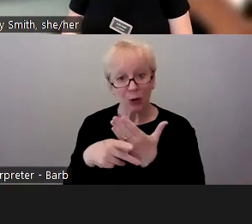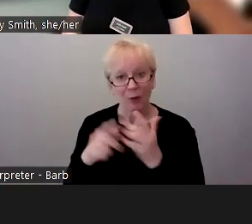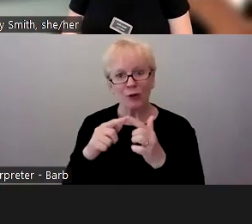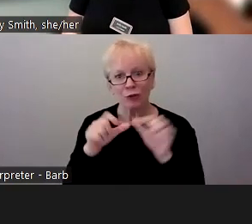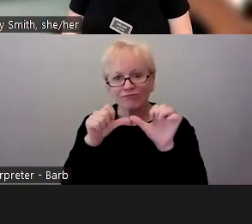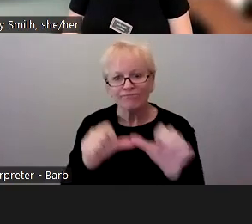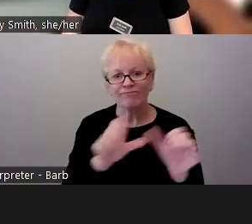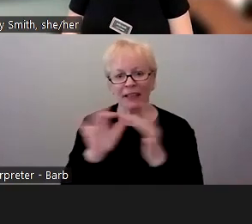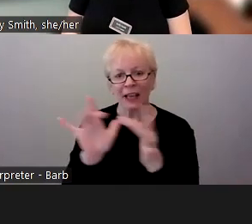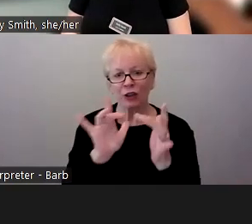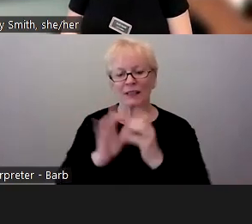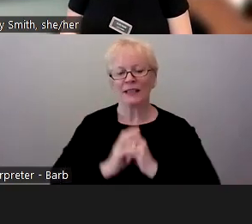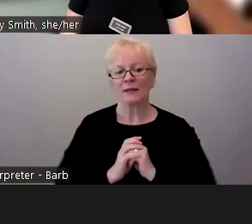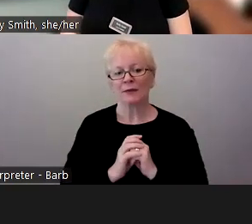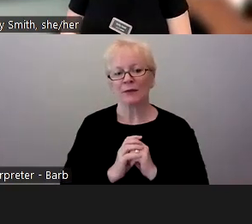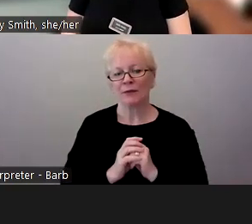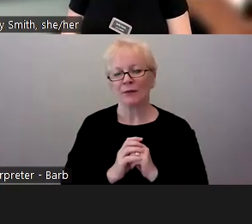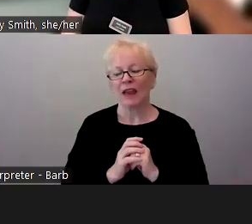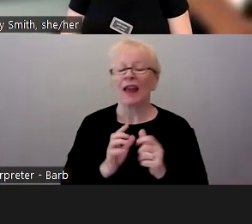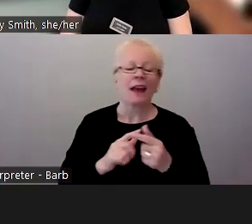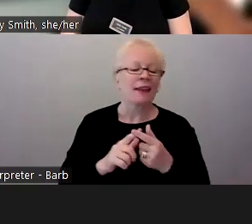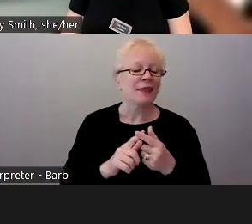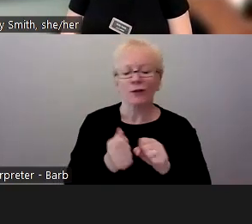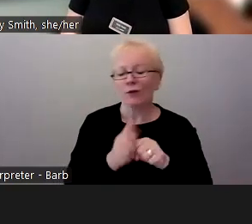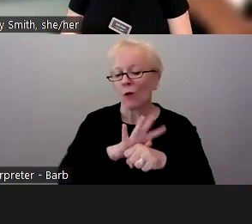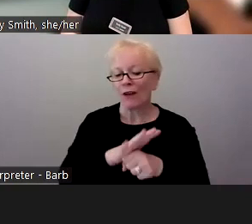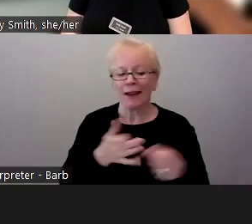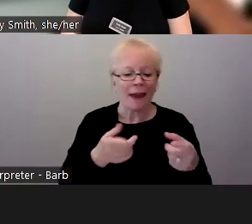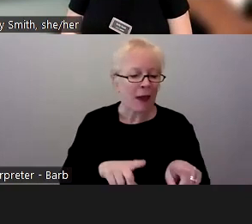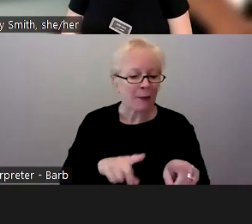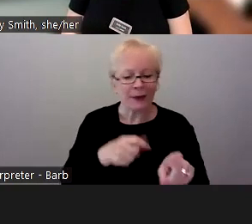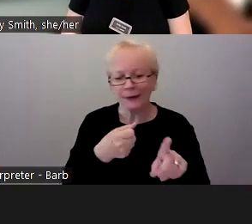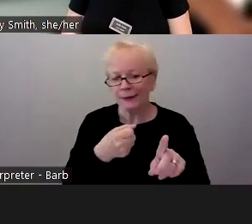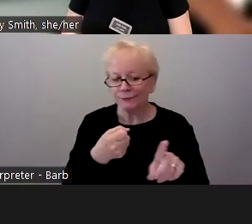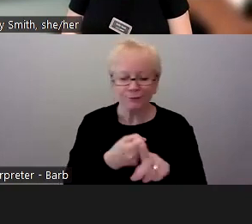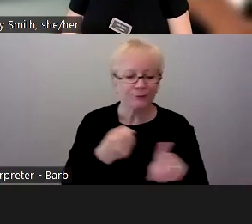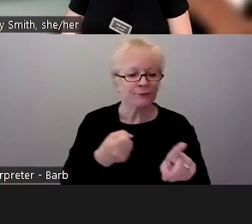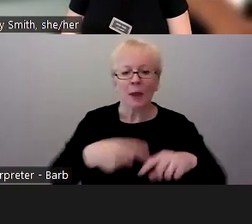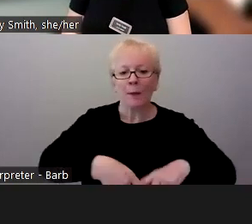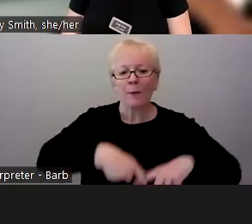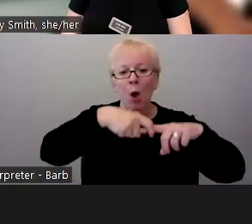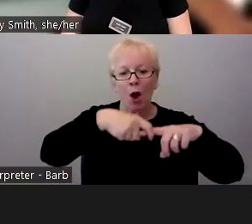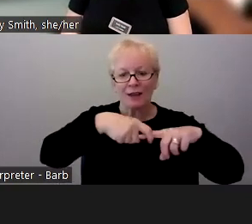And things got paused, COVID happened, and we kind of resumed the planning a couple of years ago.